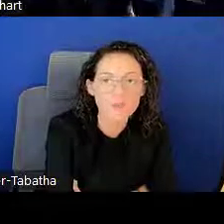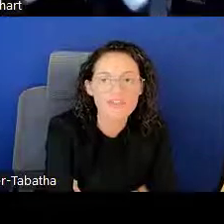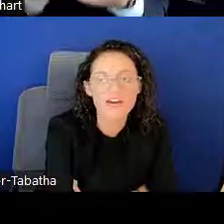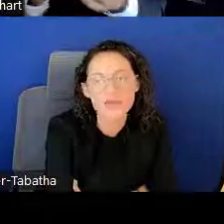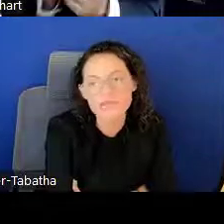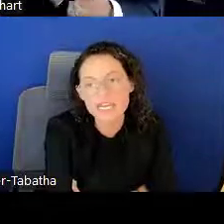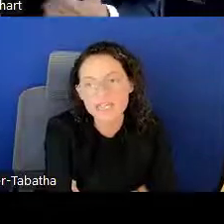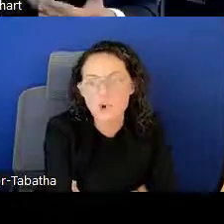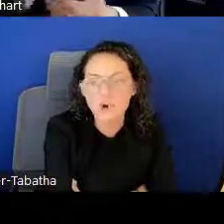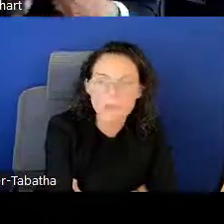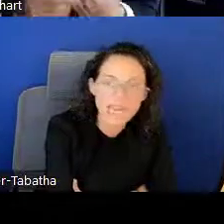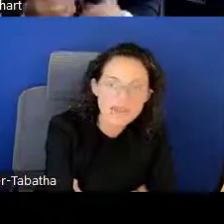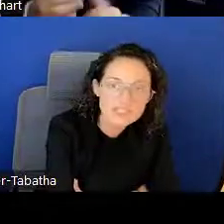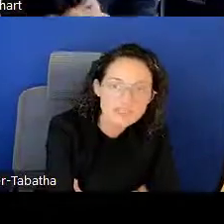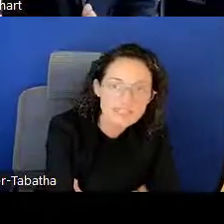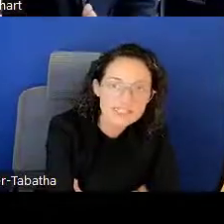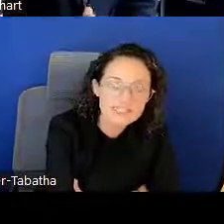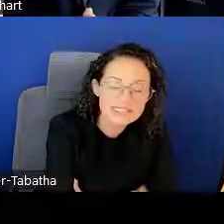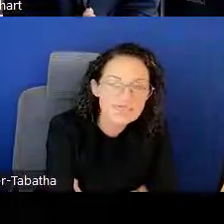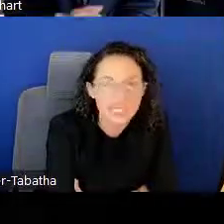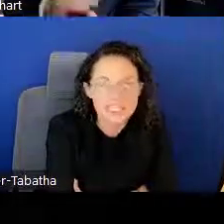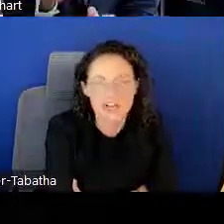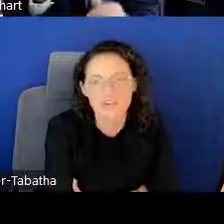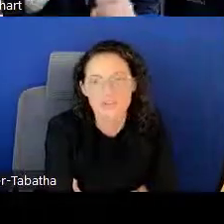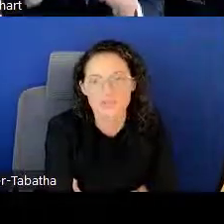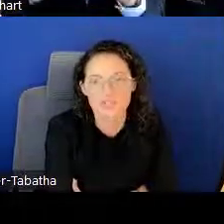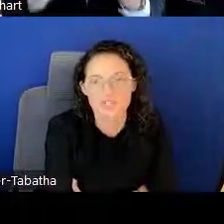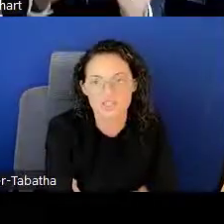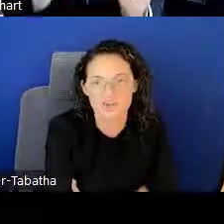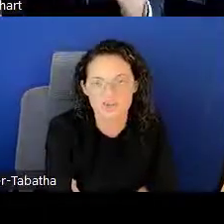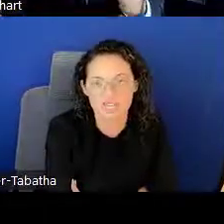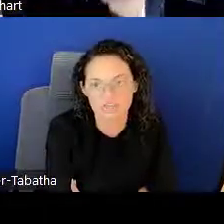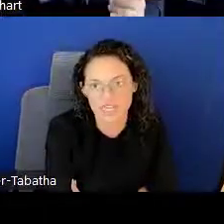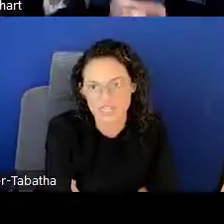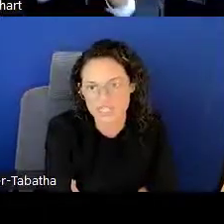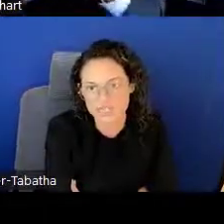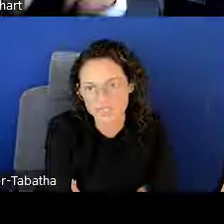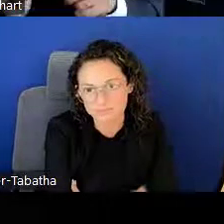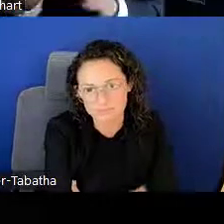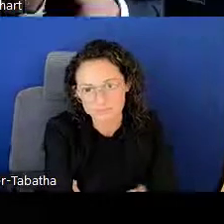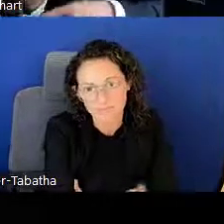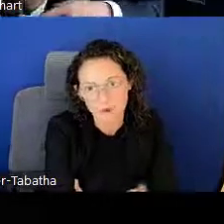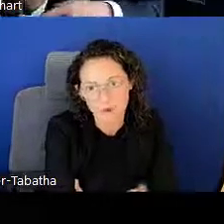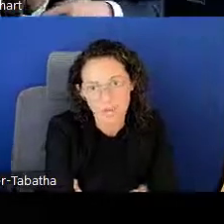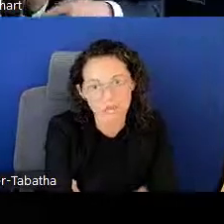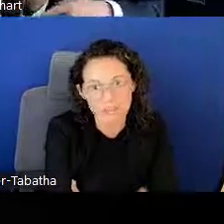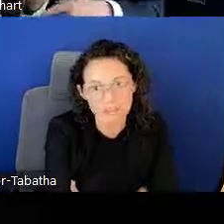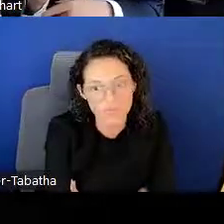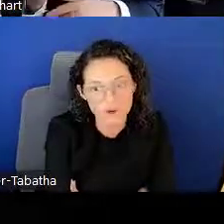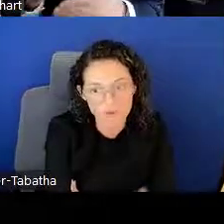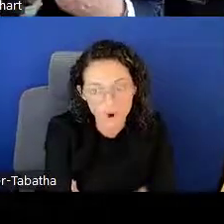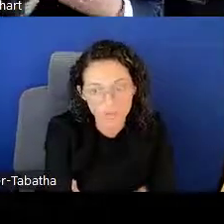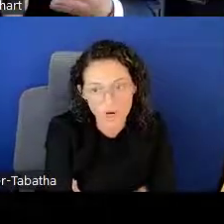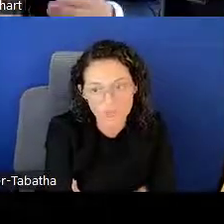We have updates, program announcements, et cetera, posted to the social media pages. Now I will turn it back over to Omar.